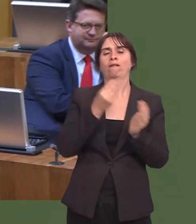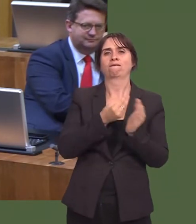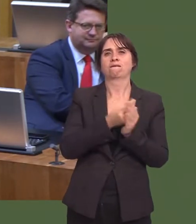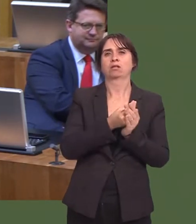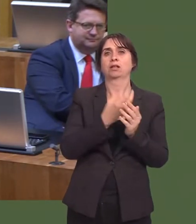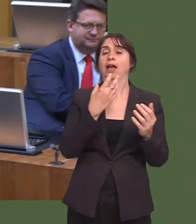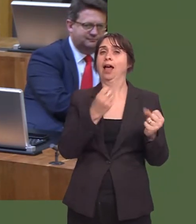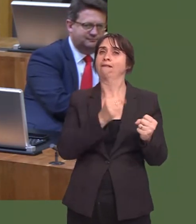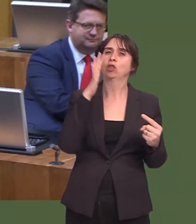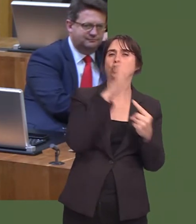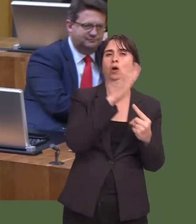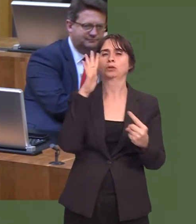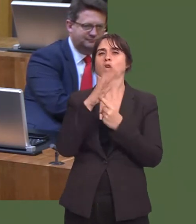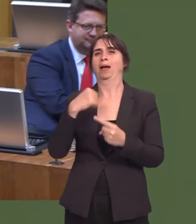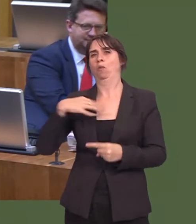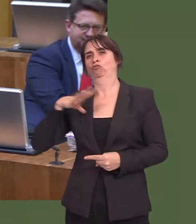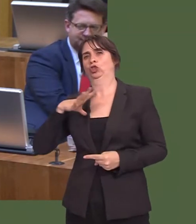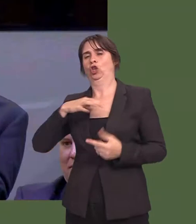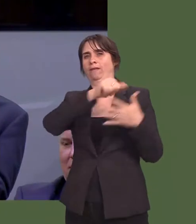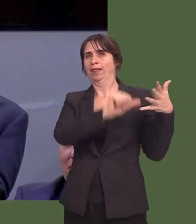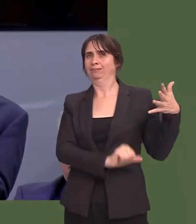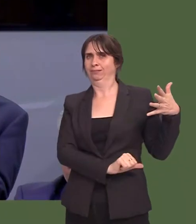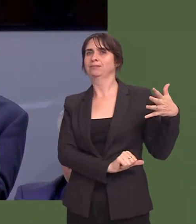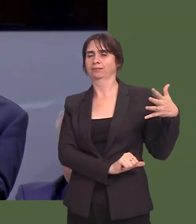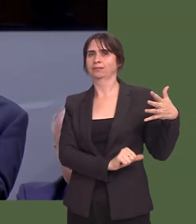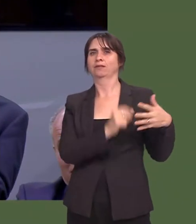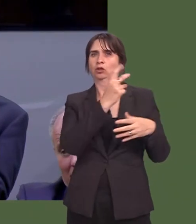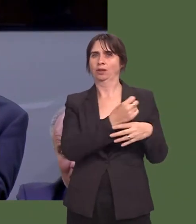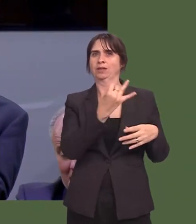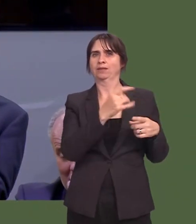as part of our wider work associated with the Newtown bypass, and we are looking at